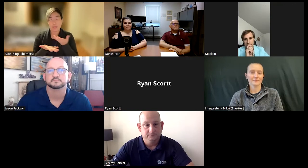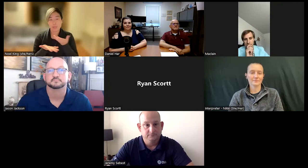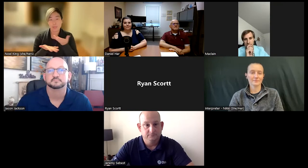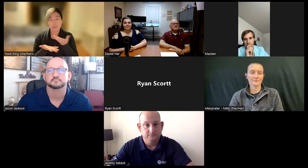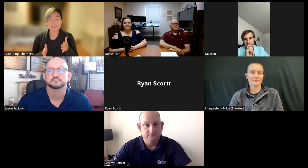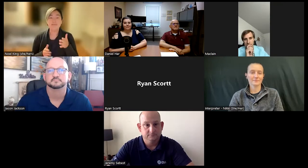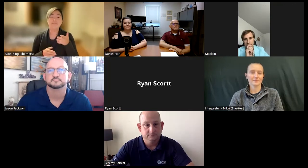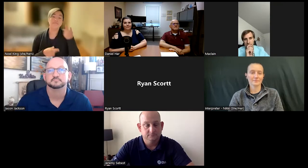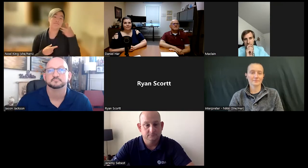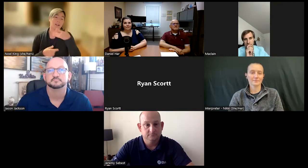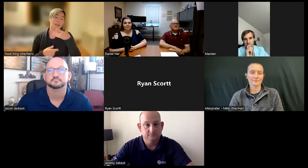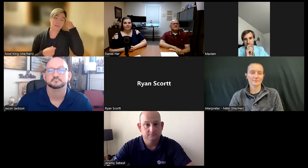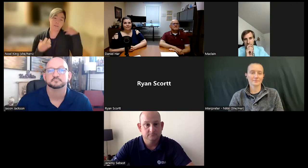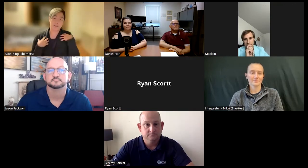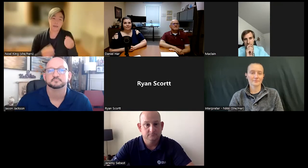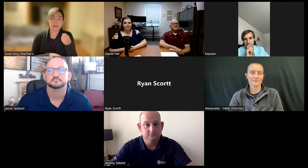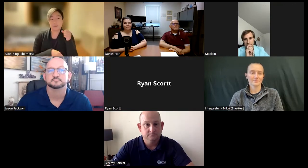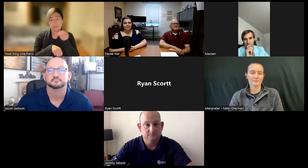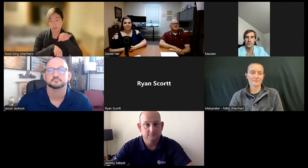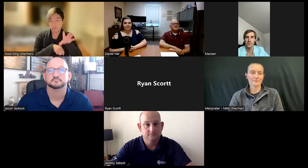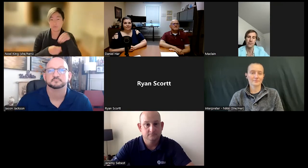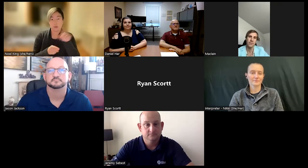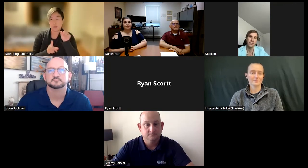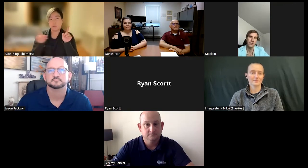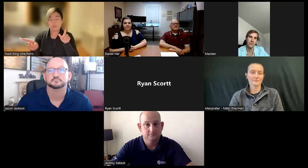therapist and mental health counselor